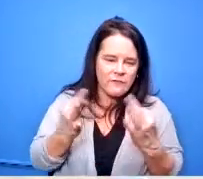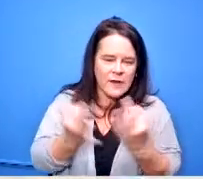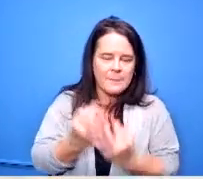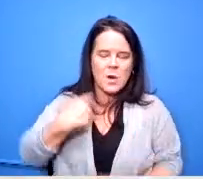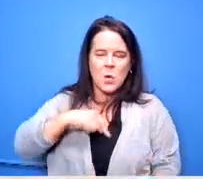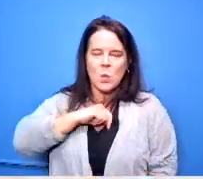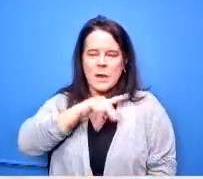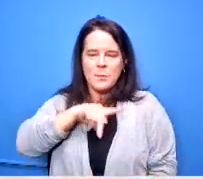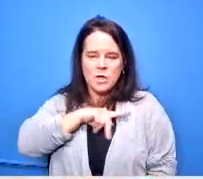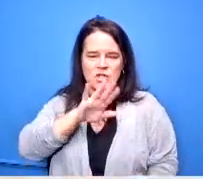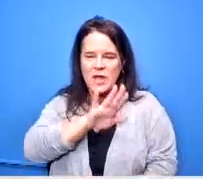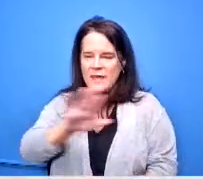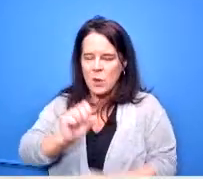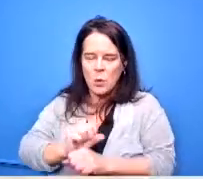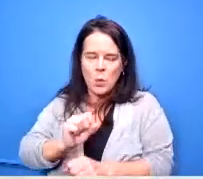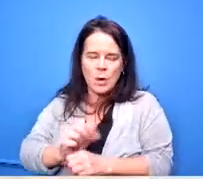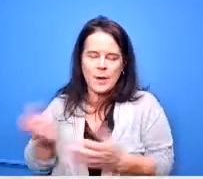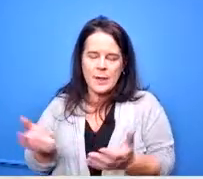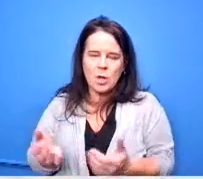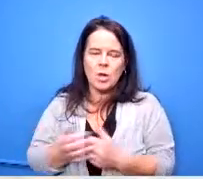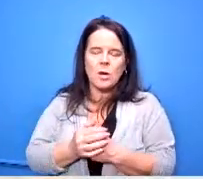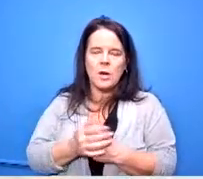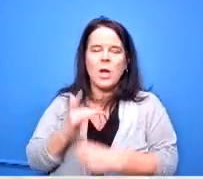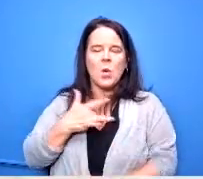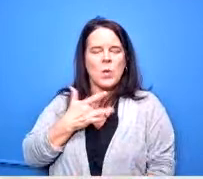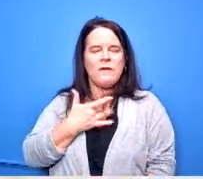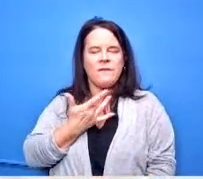and and that we we feel the loss of of them being here with us